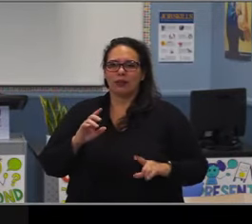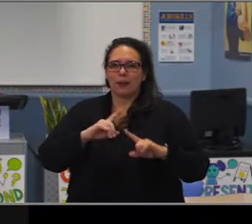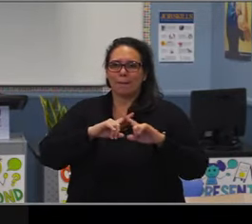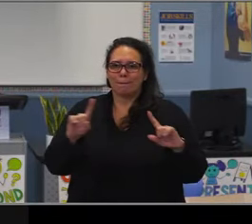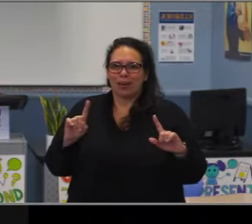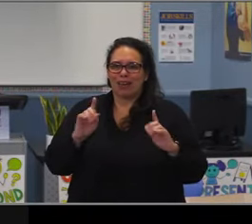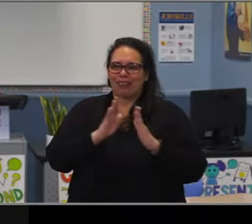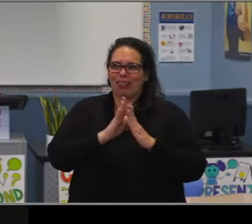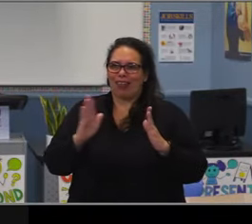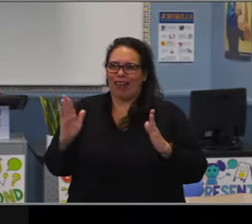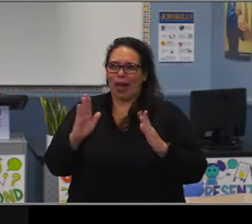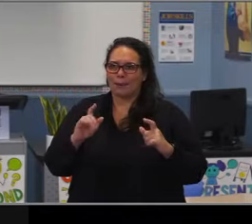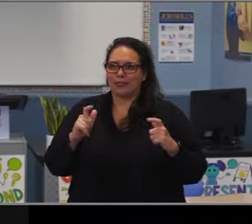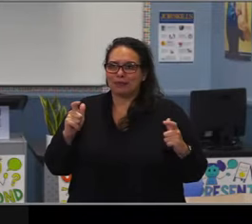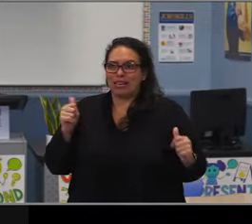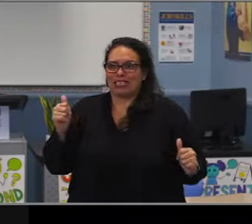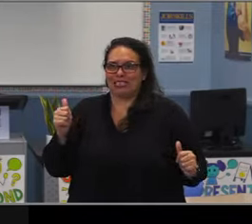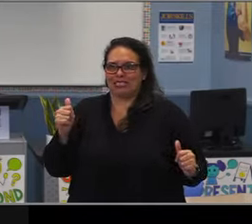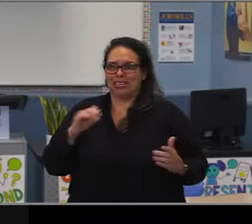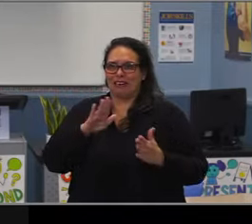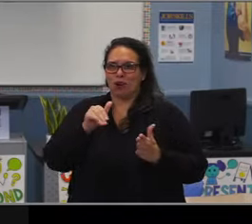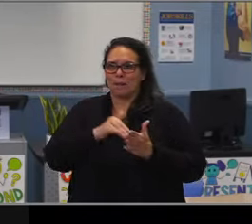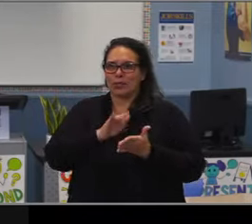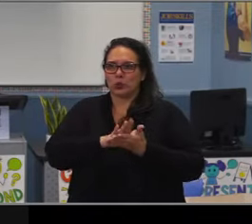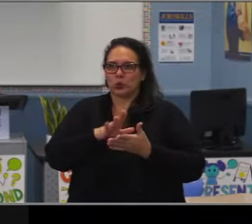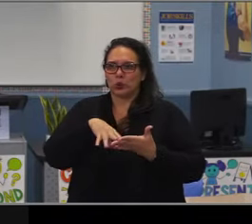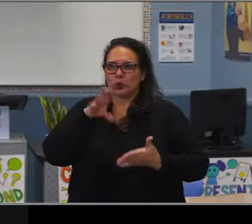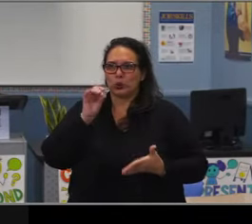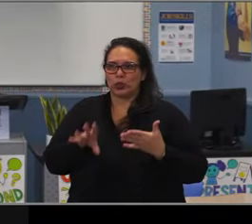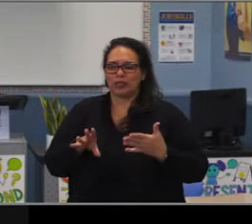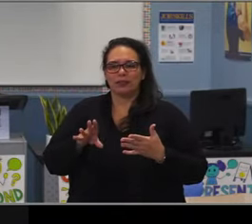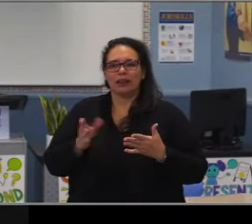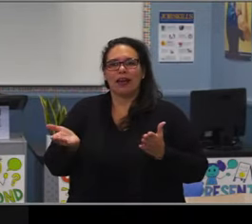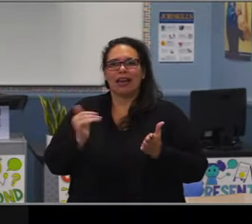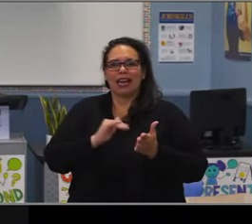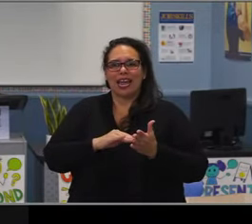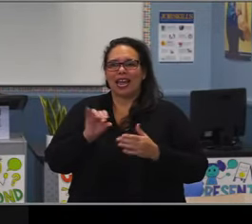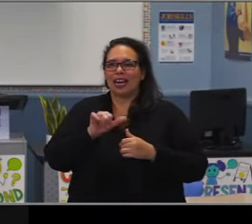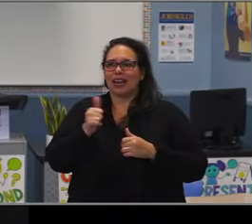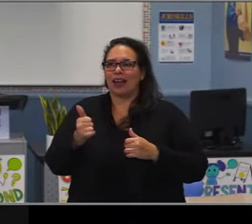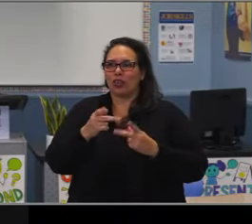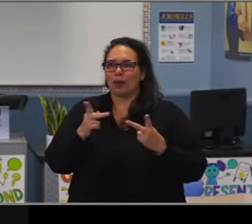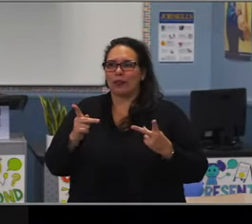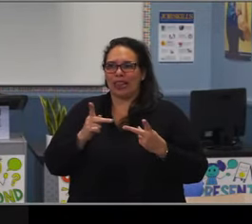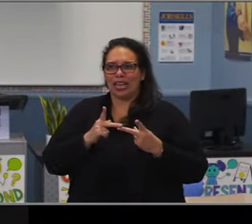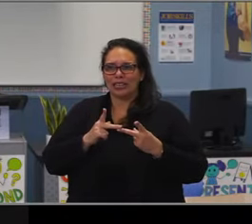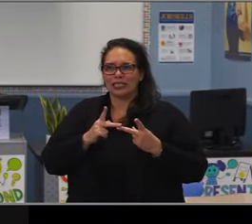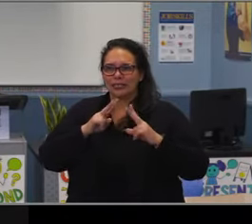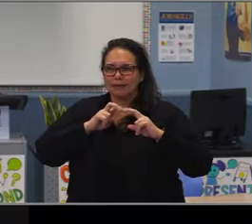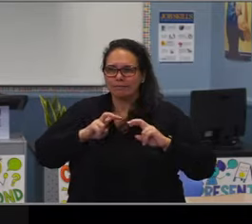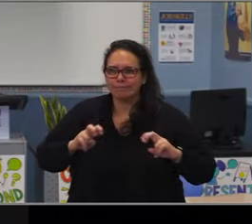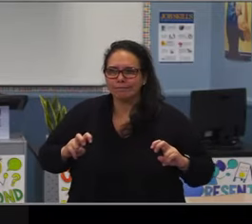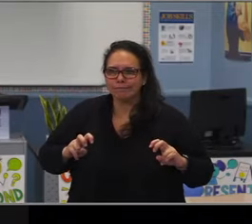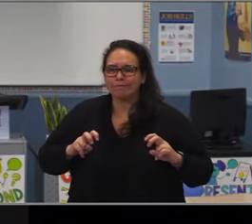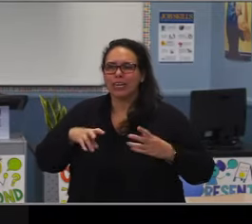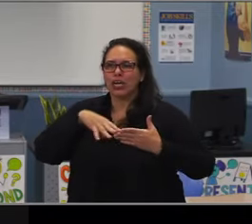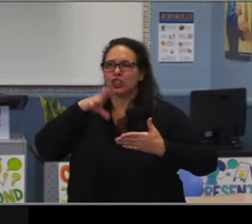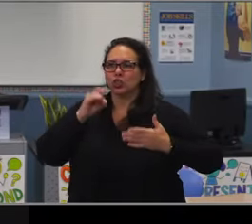is huge for everybody in the completion of A-G. I mean, the rate drops from 66% to 19%.